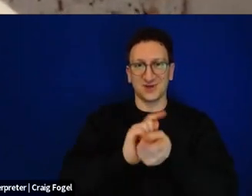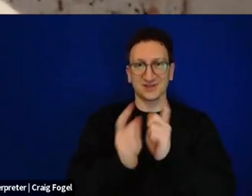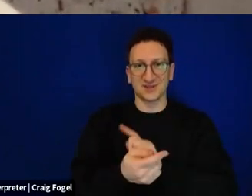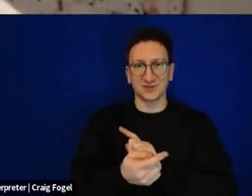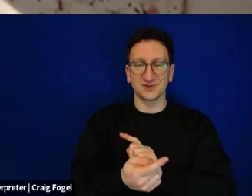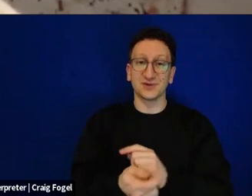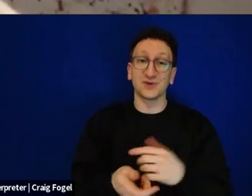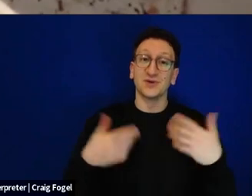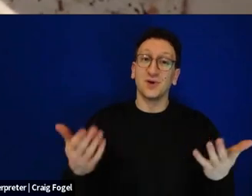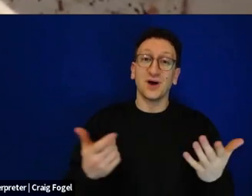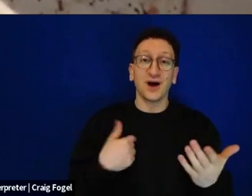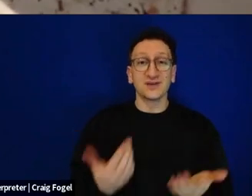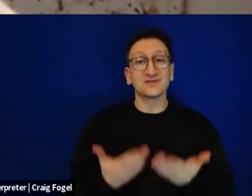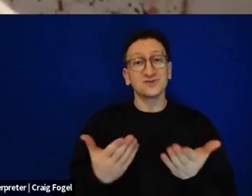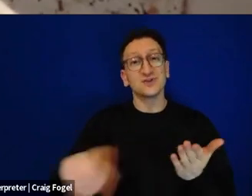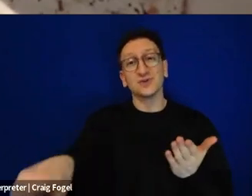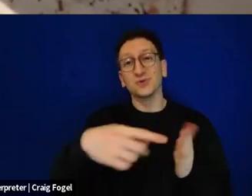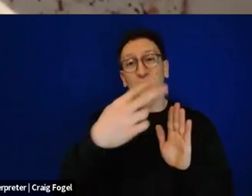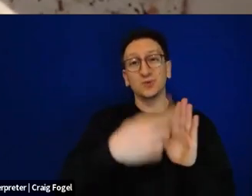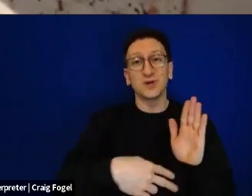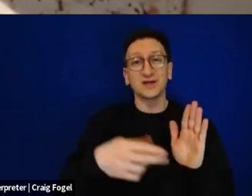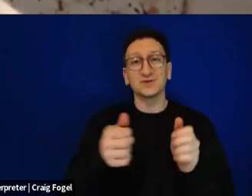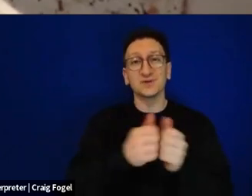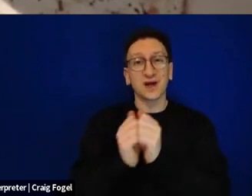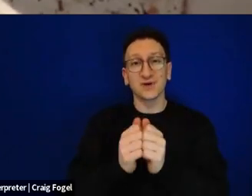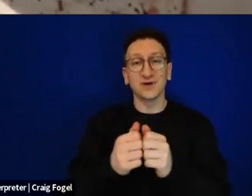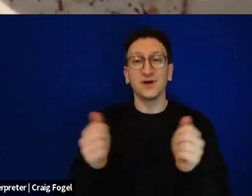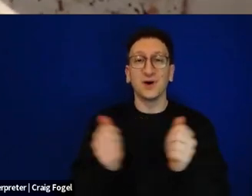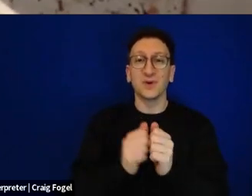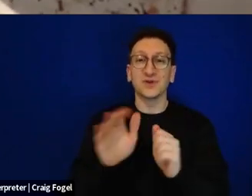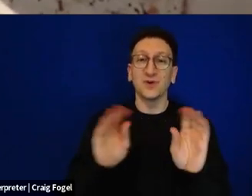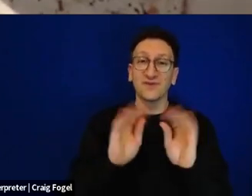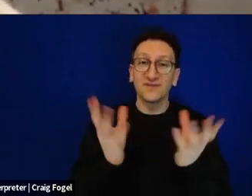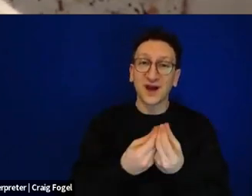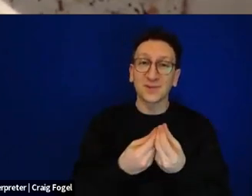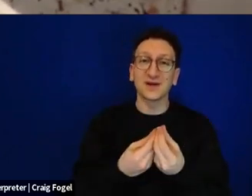you to read Avner's text around your table, to share it with your synagogue and with your family,